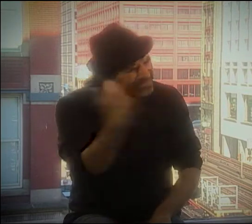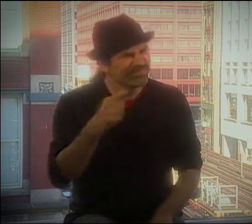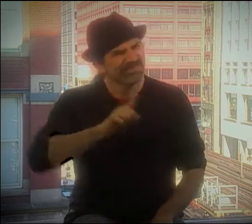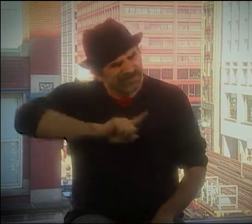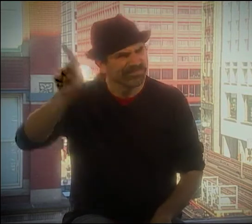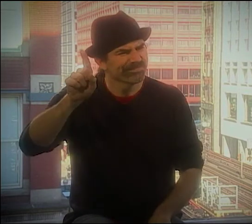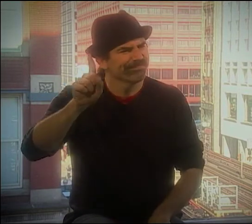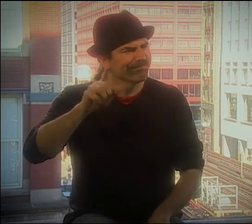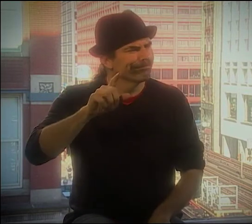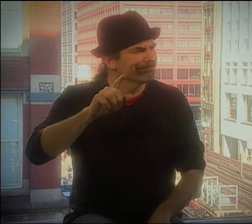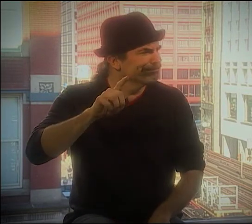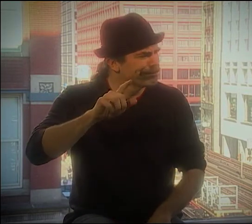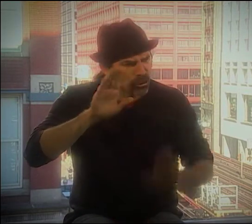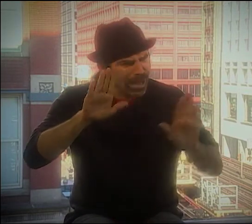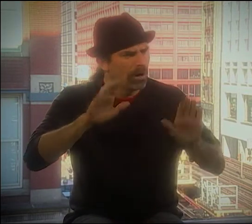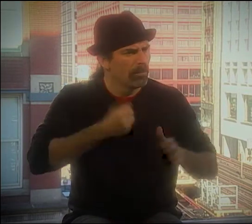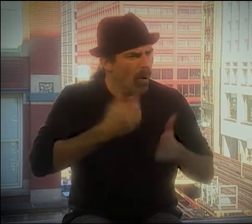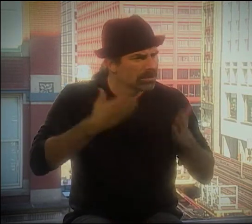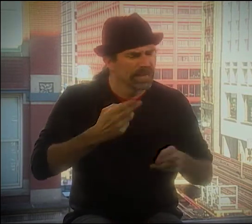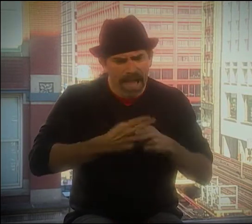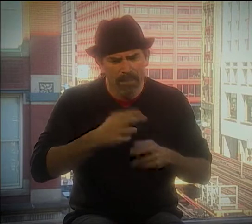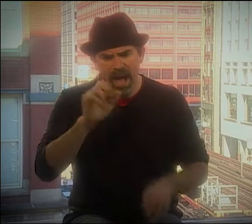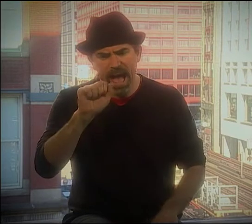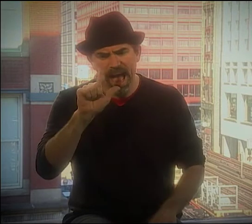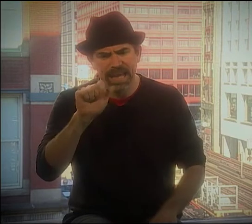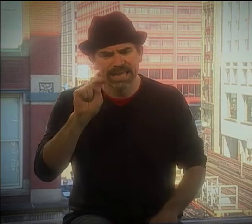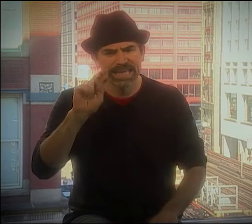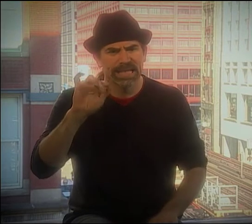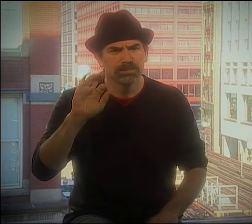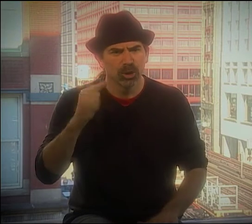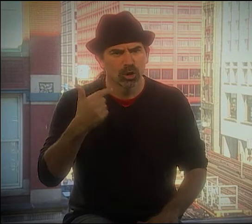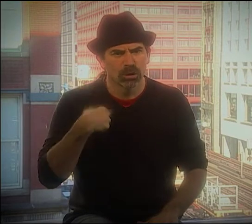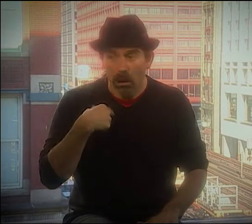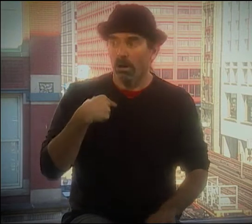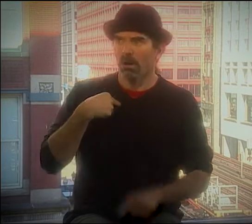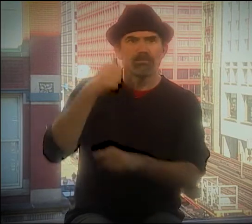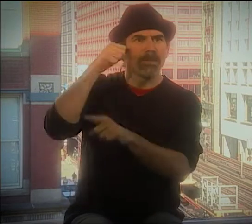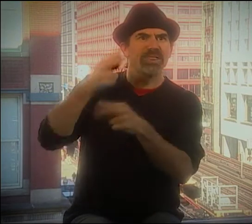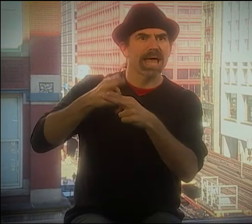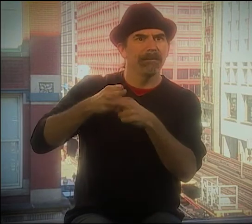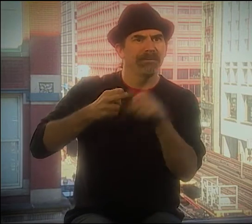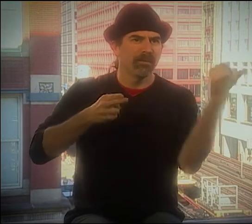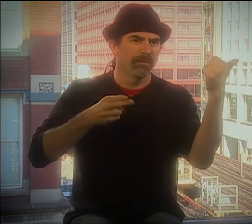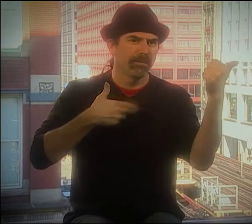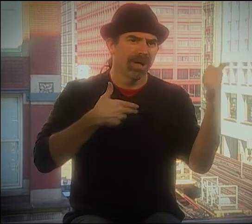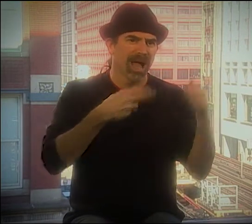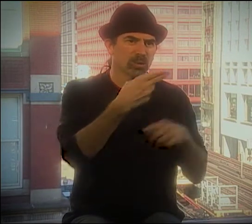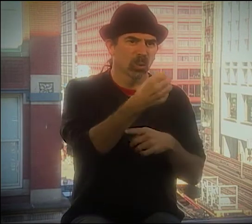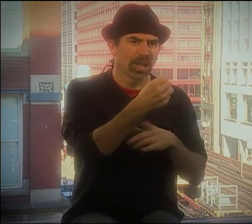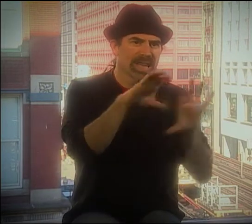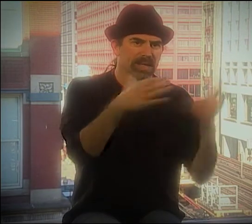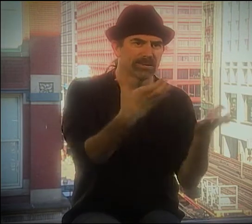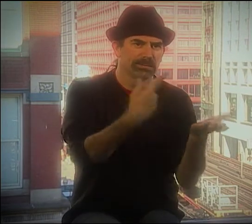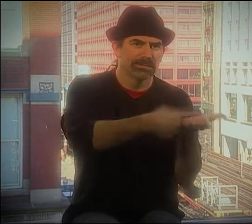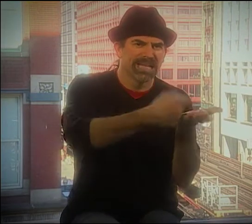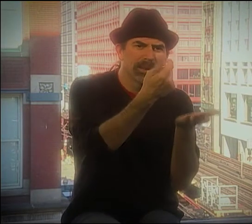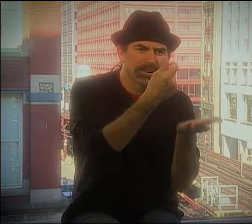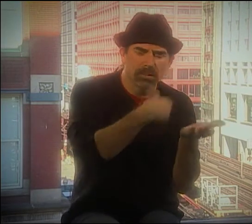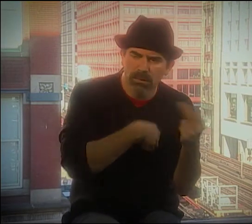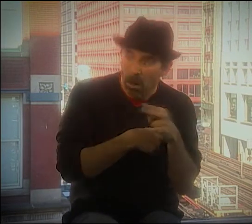AND HE SAID, "YOU KNOW, YOU GOTTA COME AND SEE THIS GREAT POET. HIS NAME IS ALLEN GINSBERG." AND I REMEMBER THE NAME FROM HIGH SCHOOL.